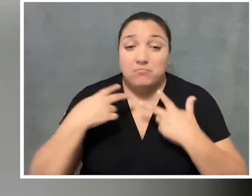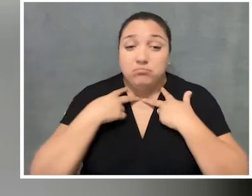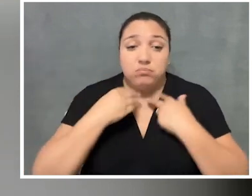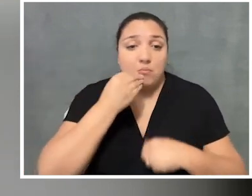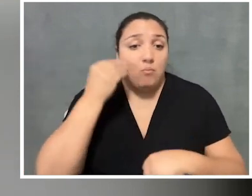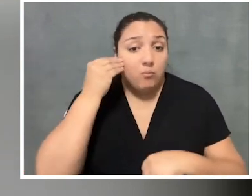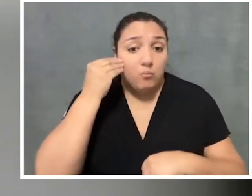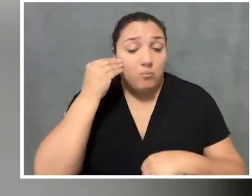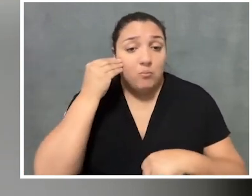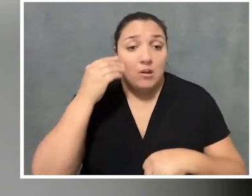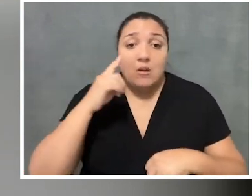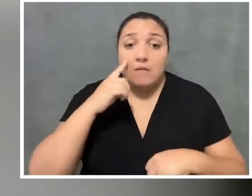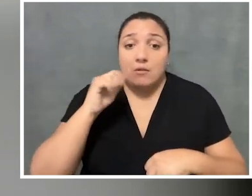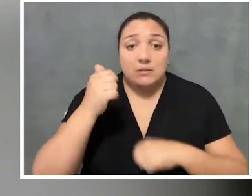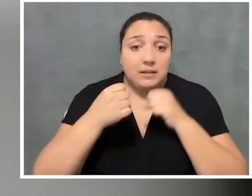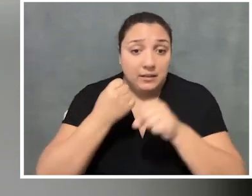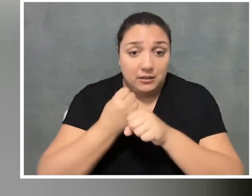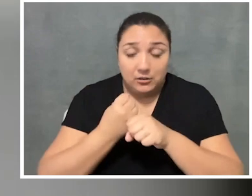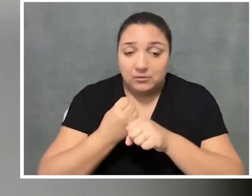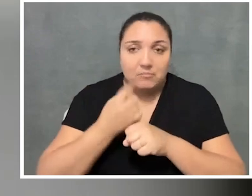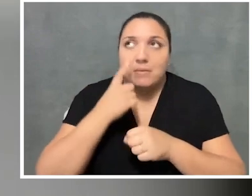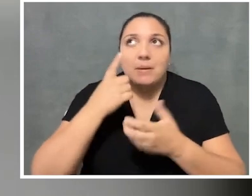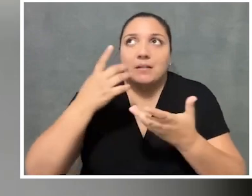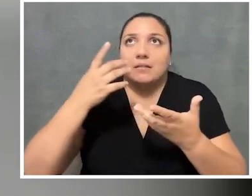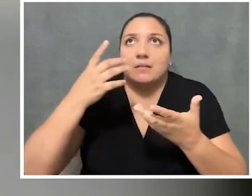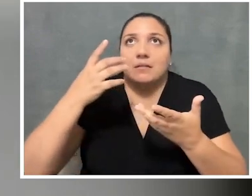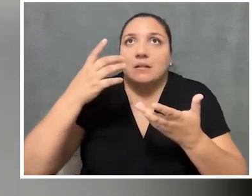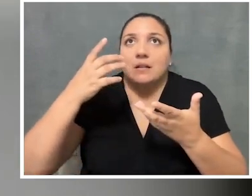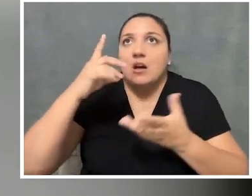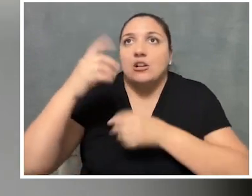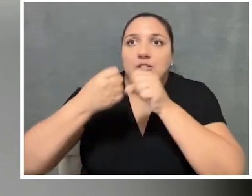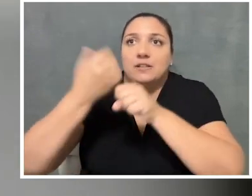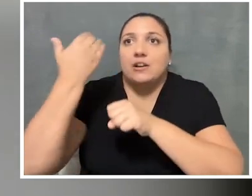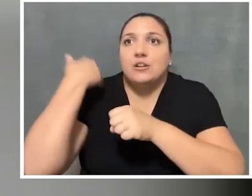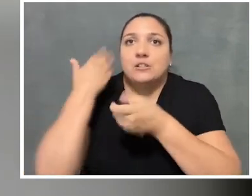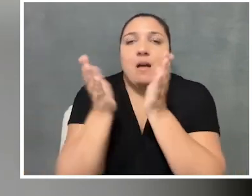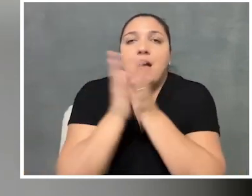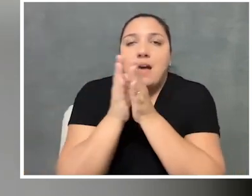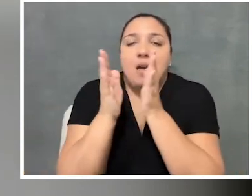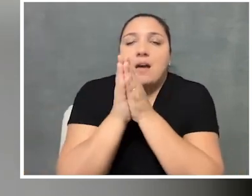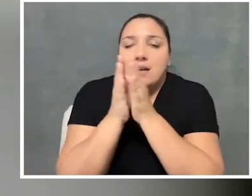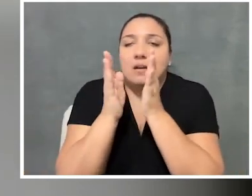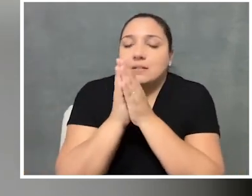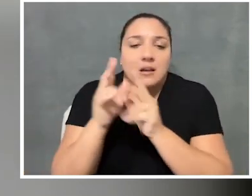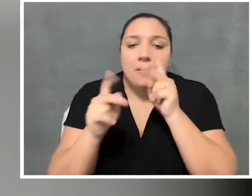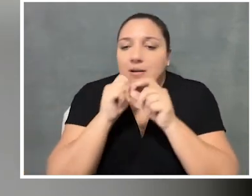who for decades and centuries prior had been asking for these kinds of things and weren't receiving them,